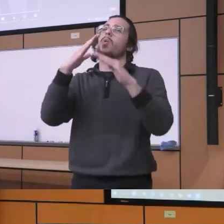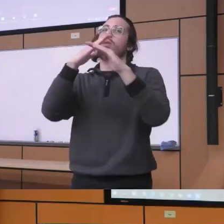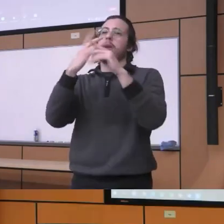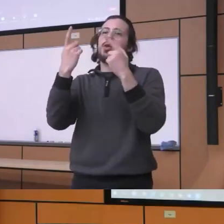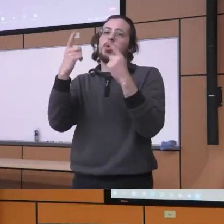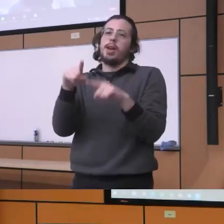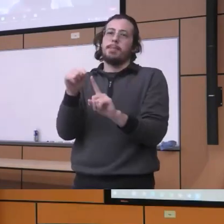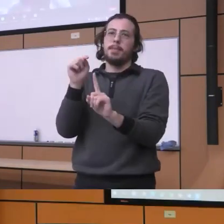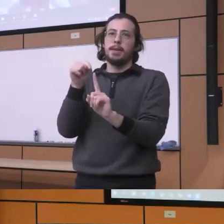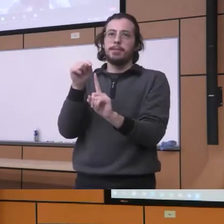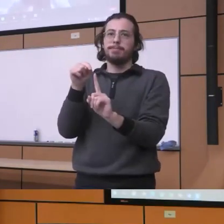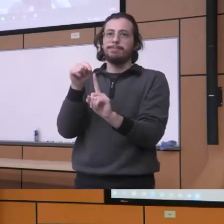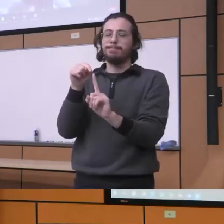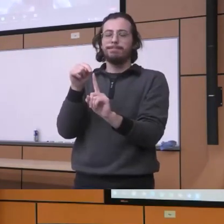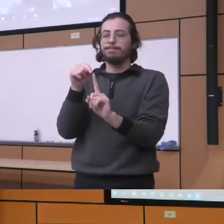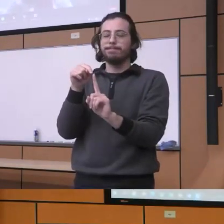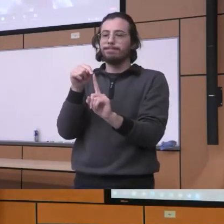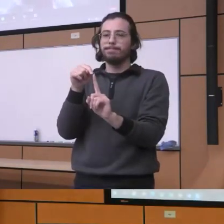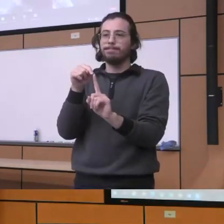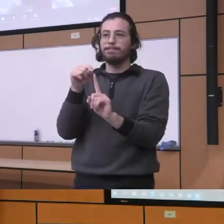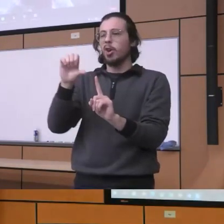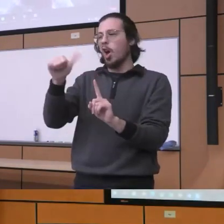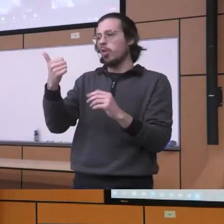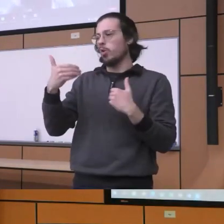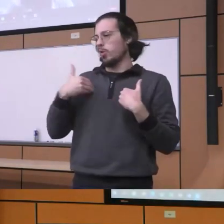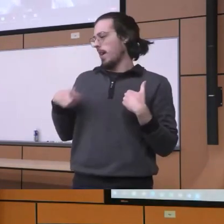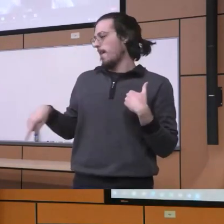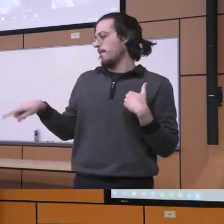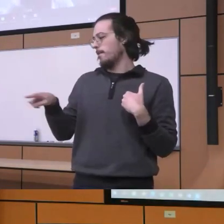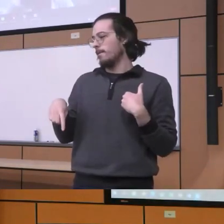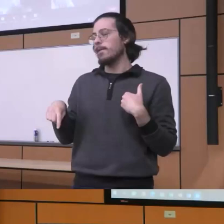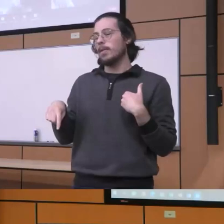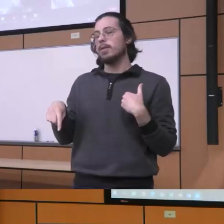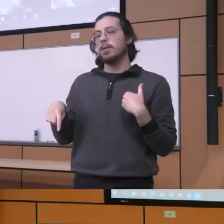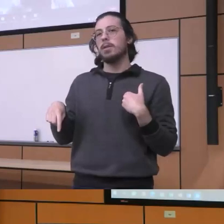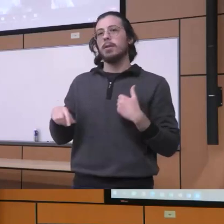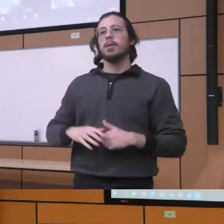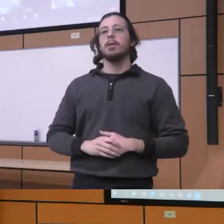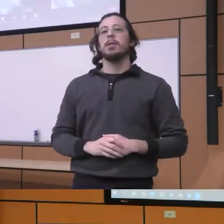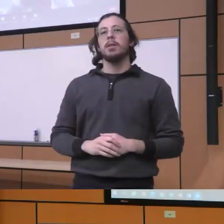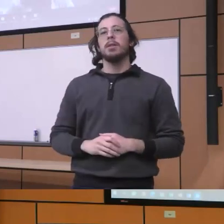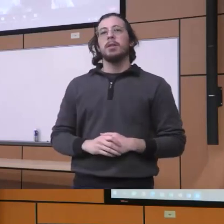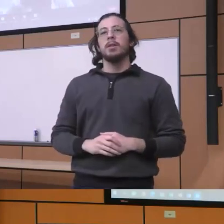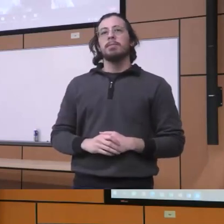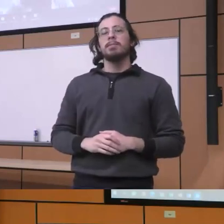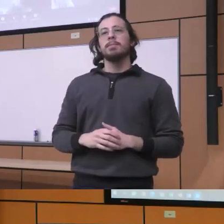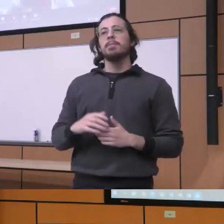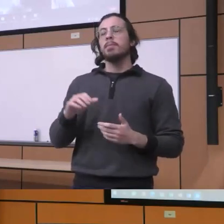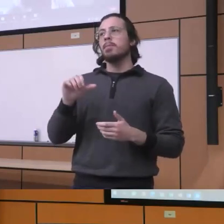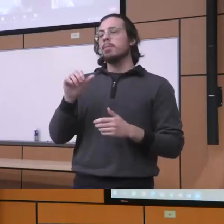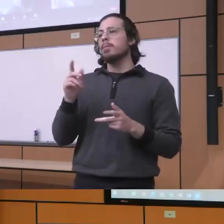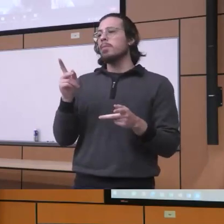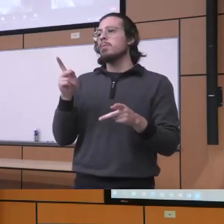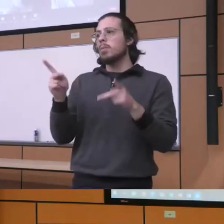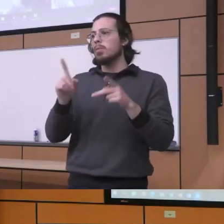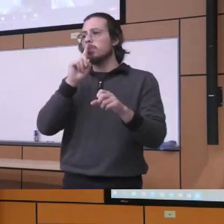kind of the only barrier that was really stopping people from really engaging and working with you